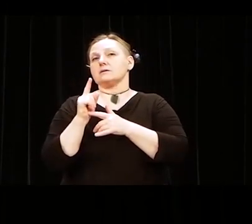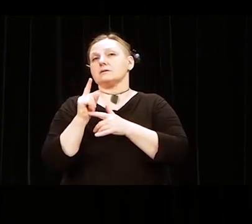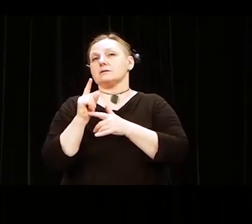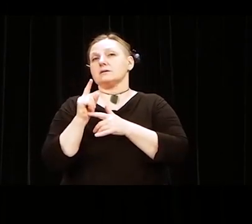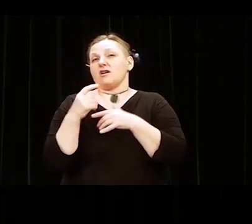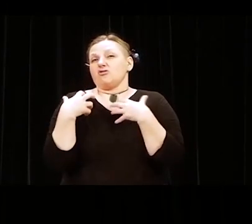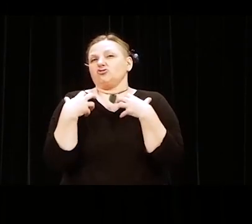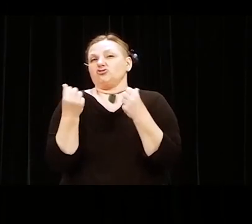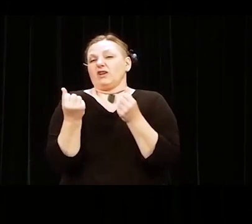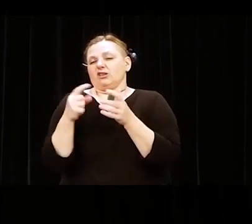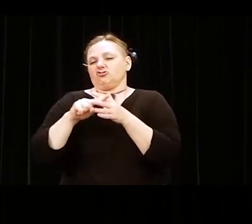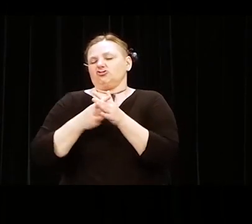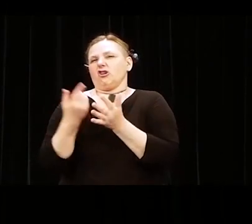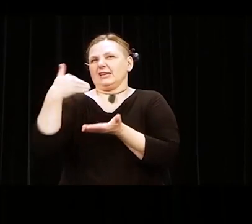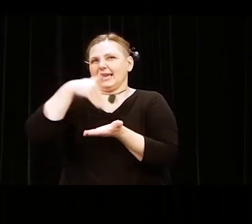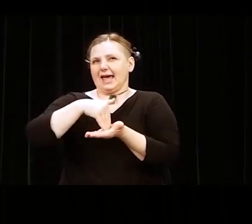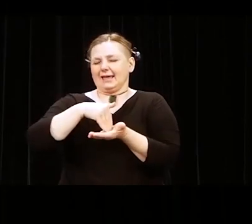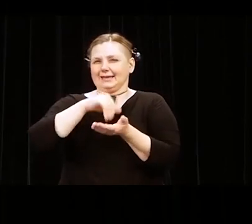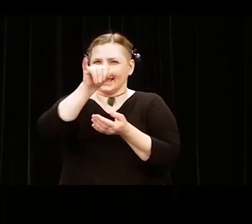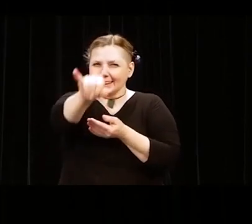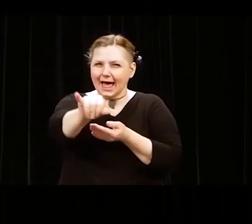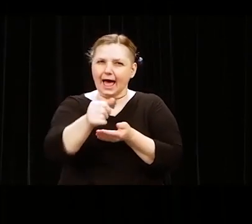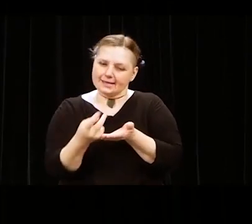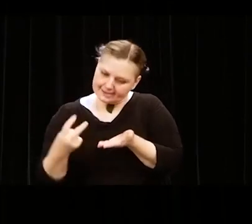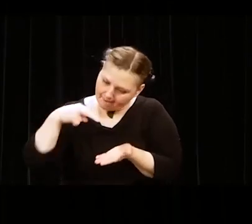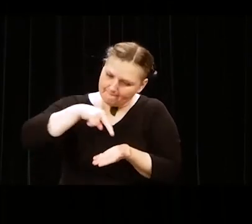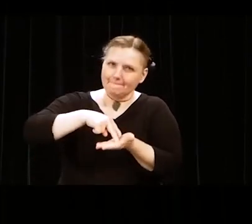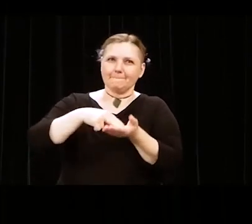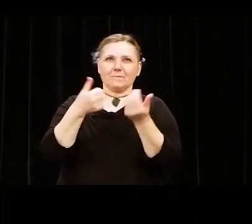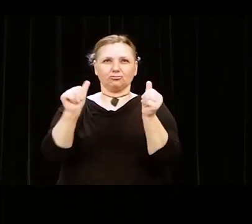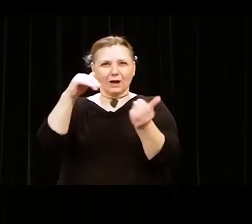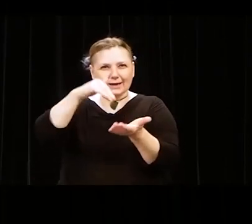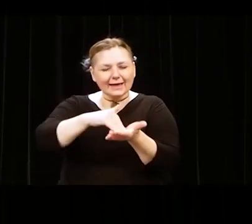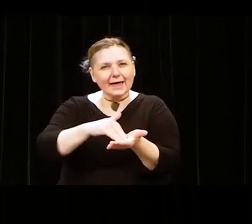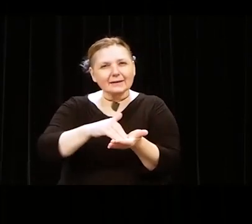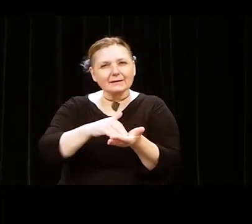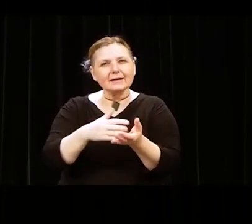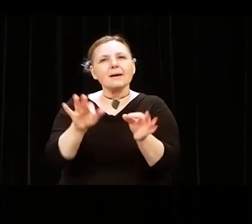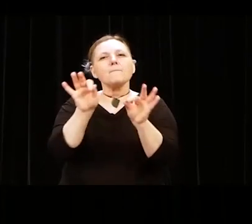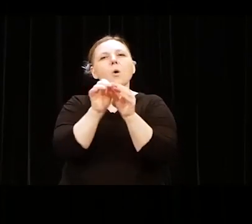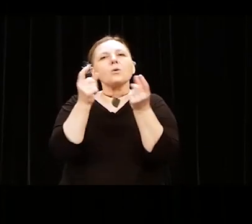The important thing is the road. There is no finish line. There's no winner circle.